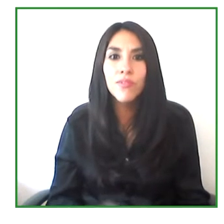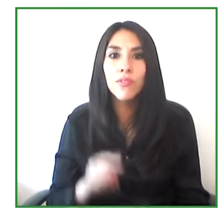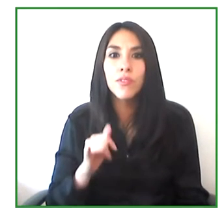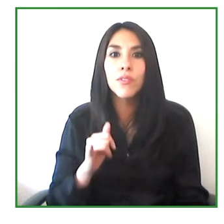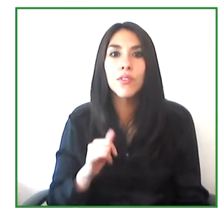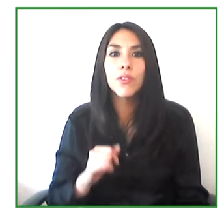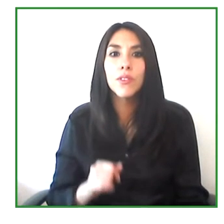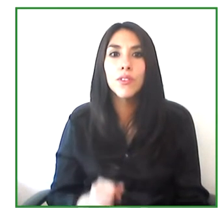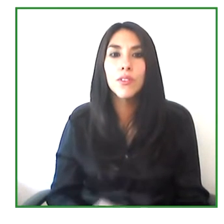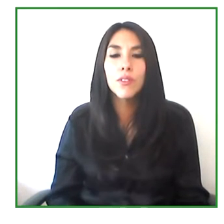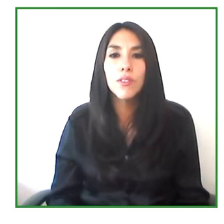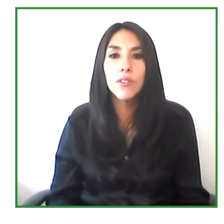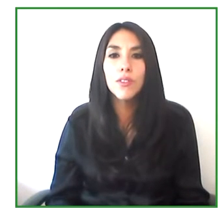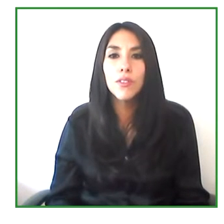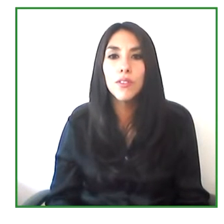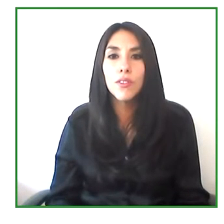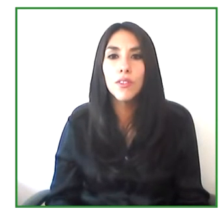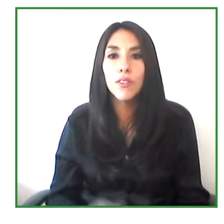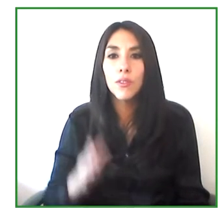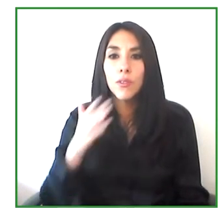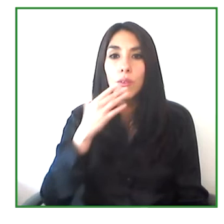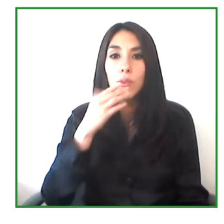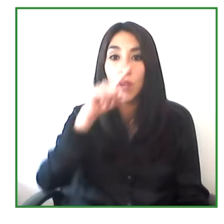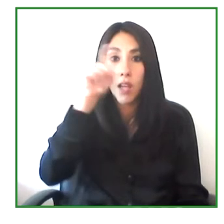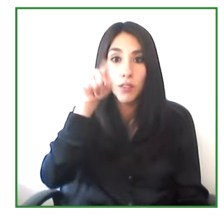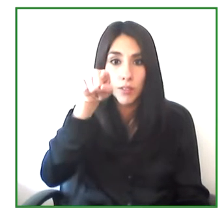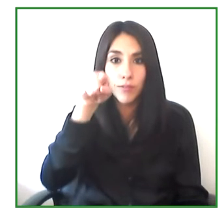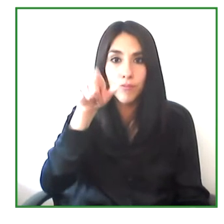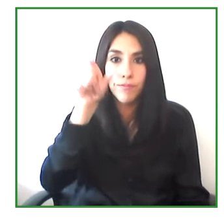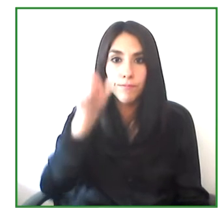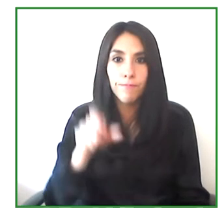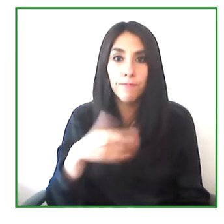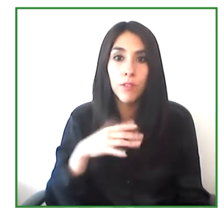When I want to answer to your questions, I can tell you that in this project